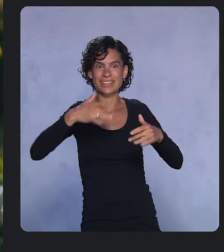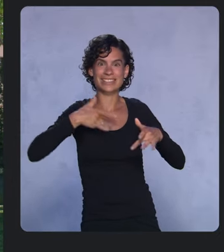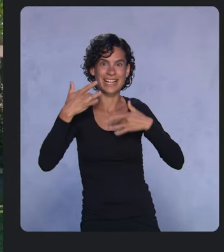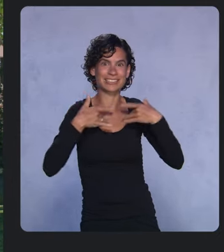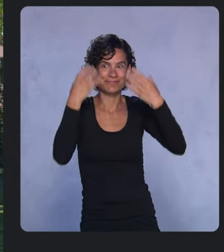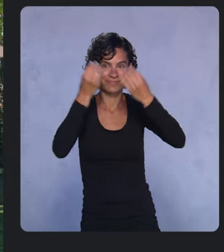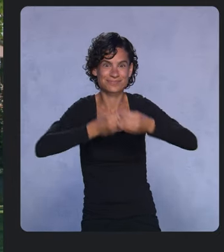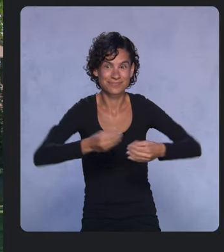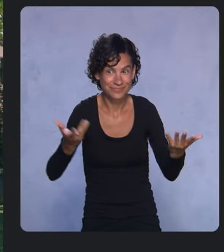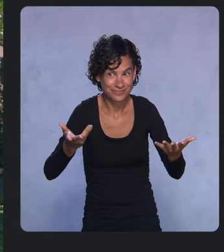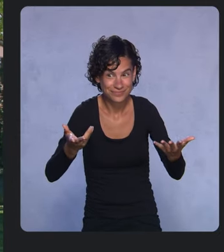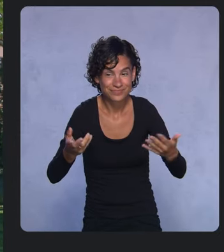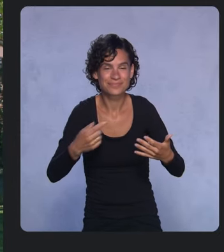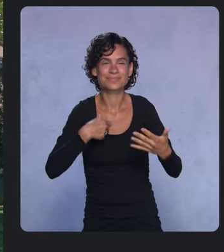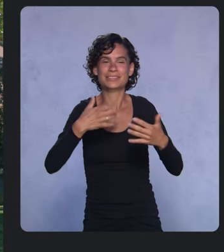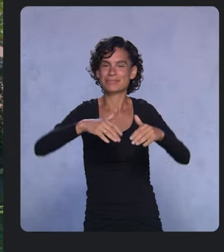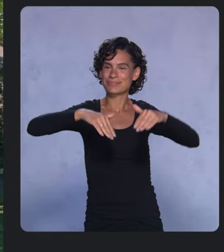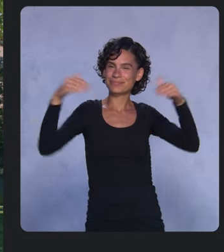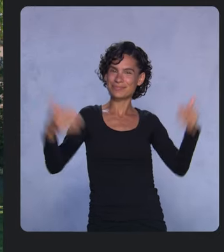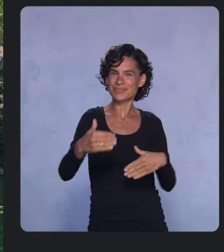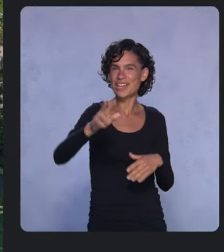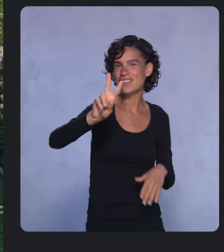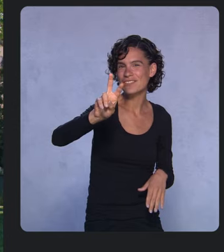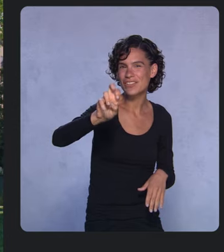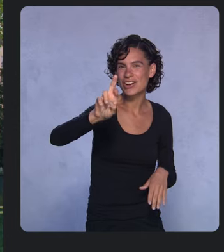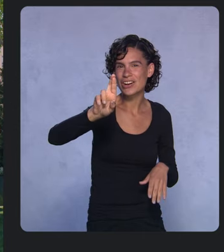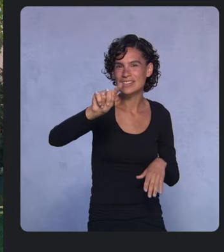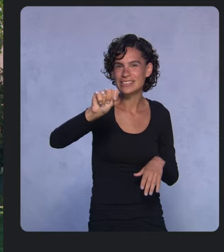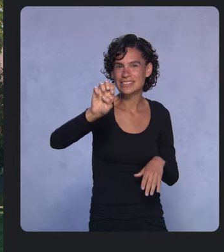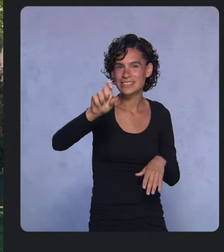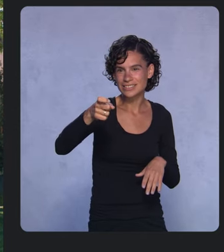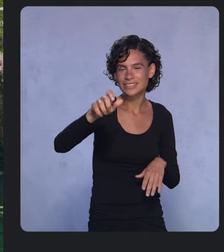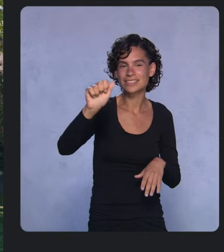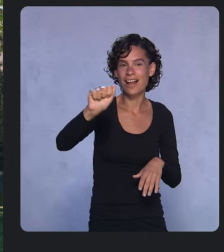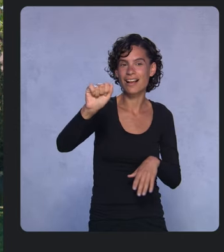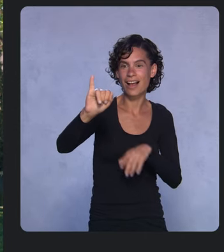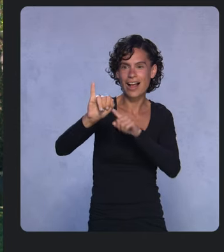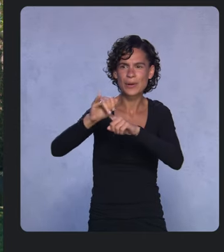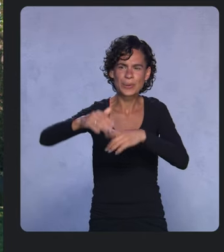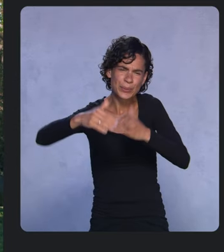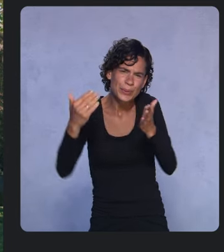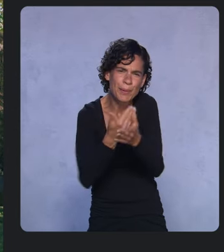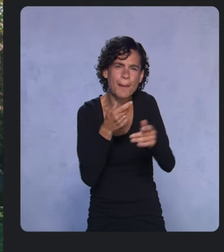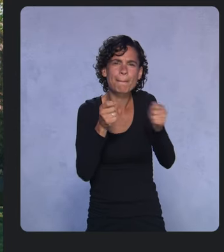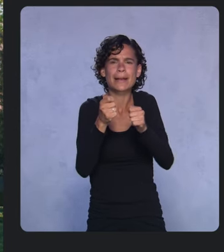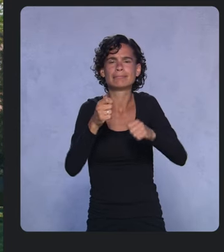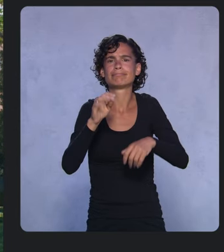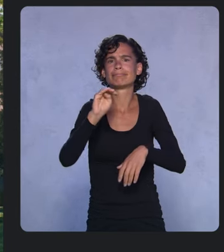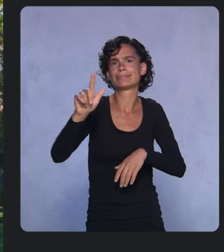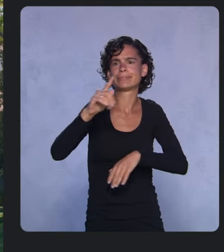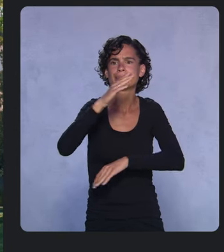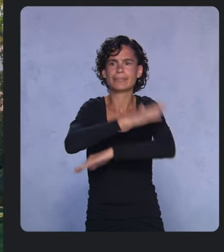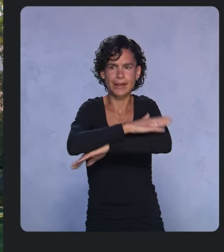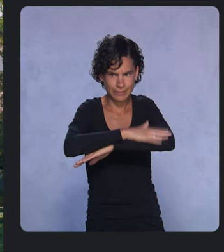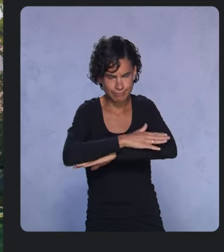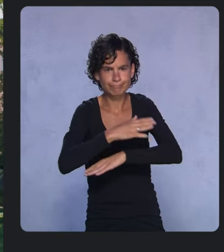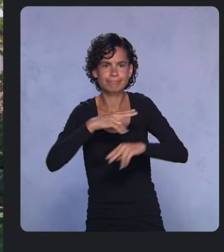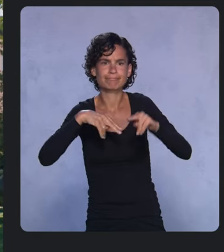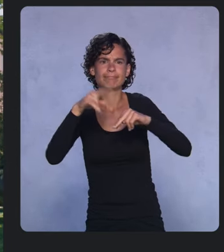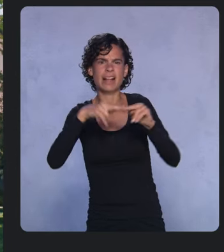I’d like to introduce Vertex AI, a new managed machine learning platform that is built off of our experience in creating machine learning tools.